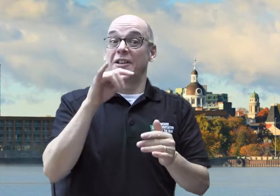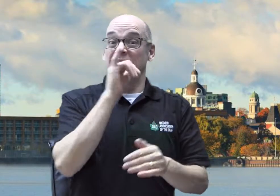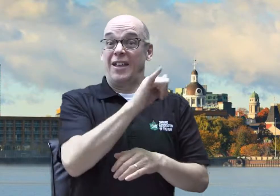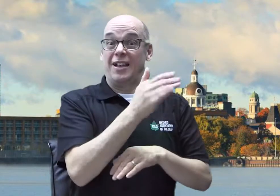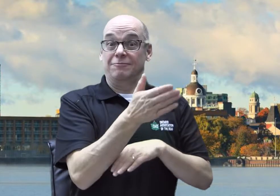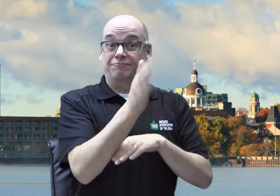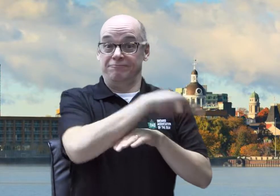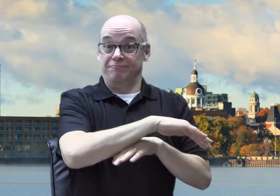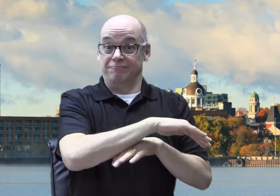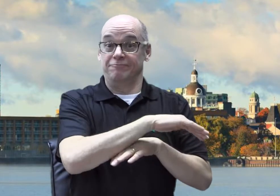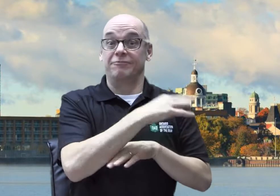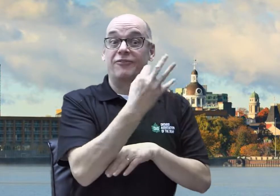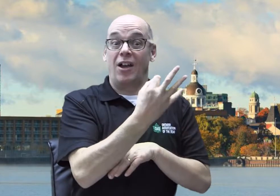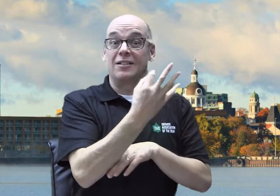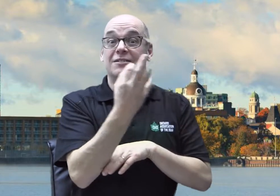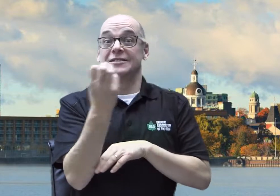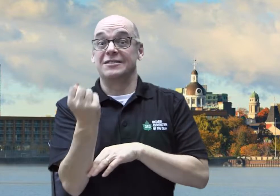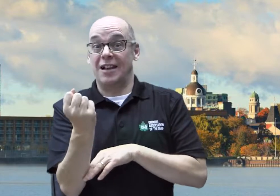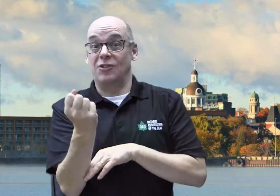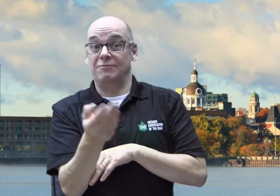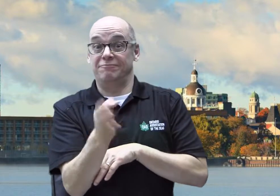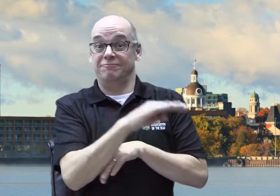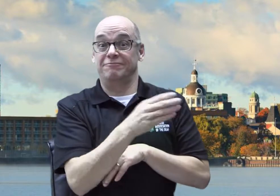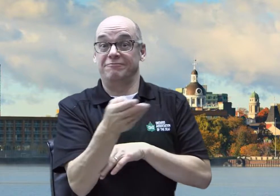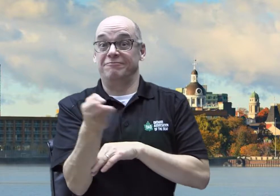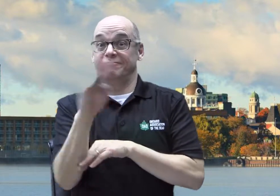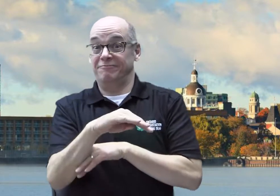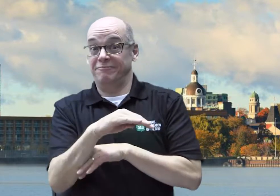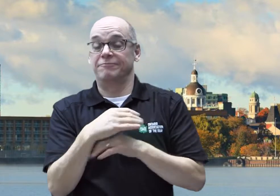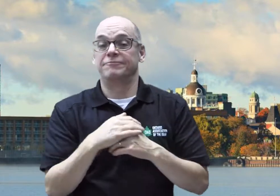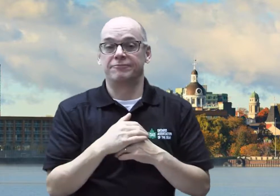It will be a 2 day event, all day on Friday and Saturday.